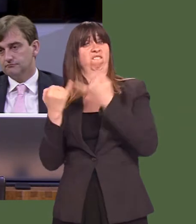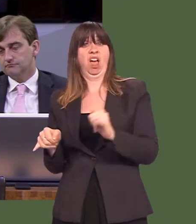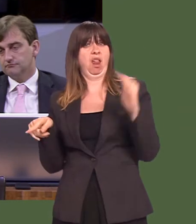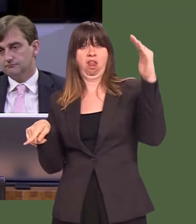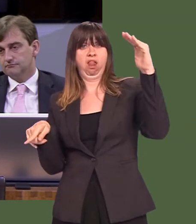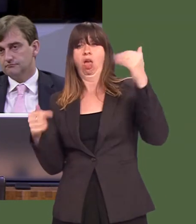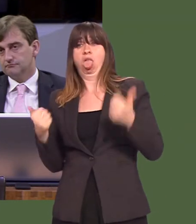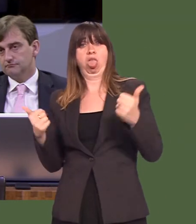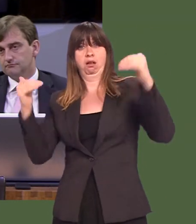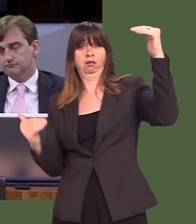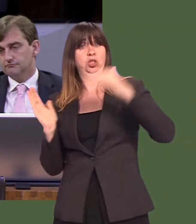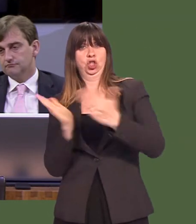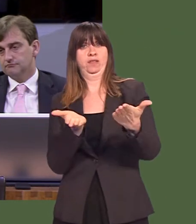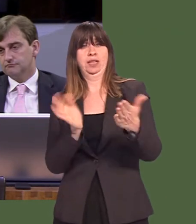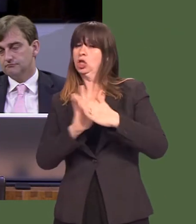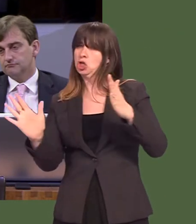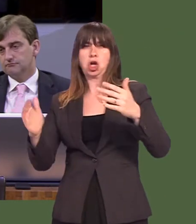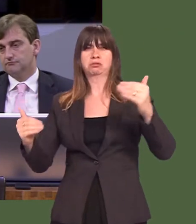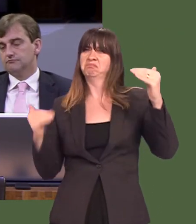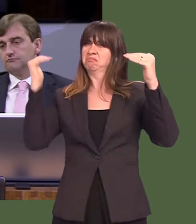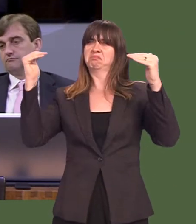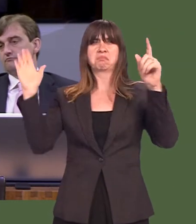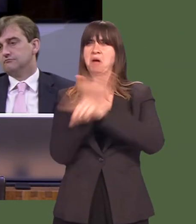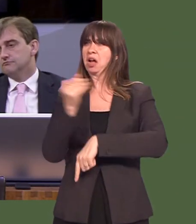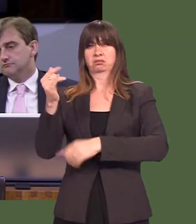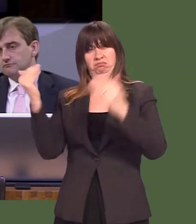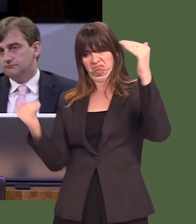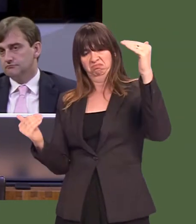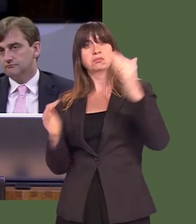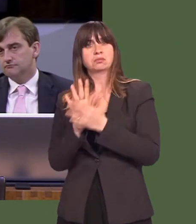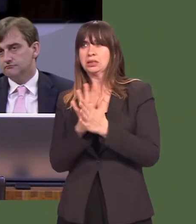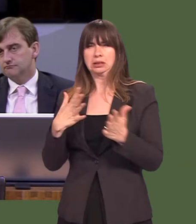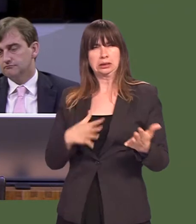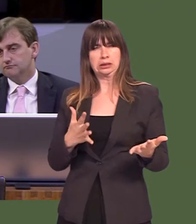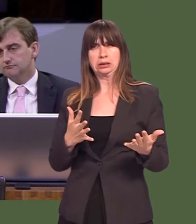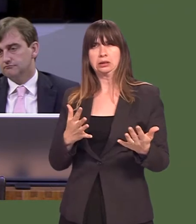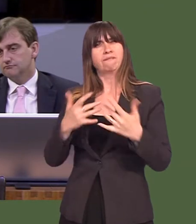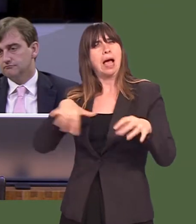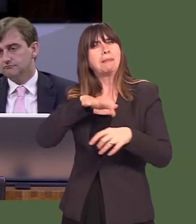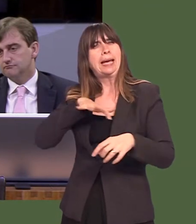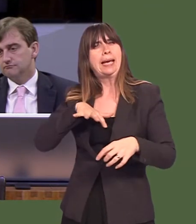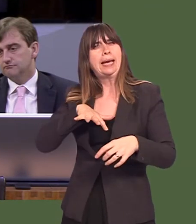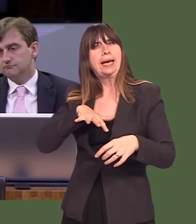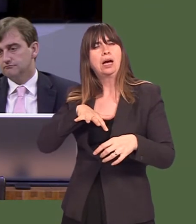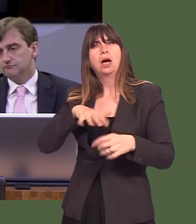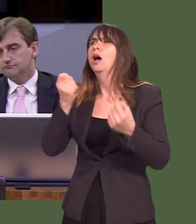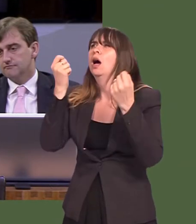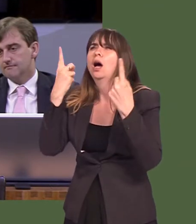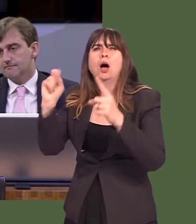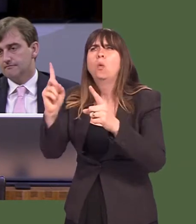measures, so you are responsible. When families and concerned clinicians want to see this data so they can fully understand